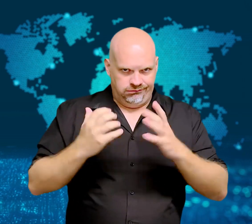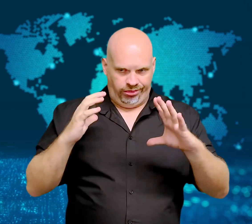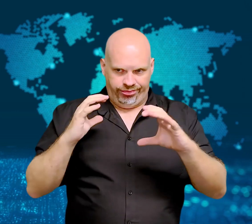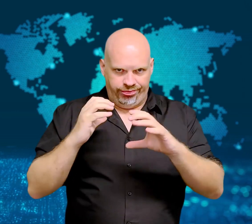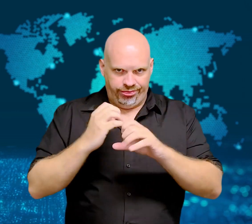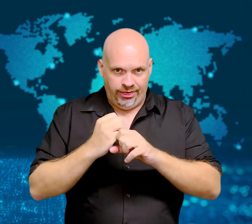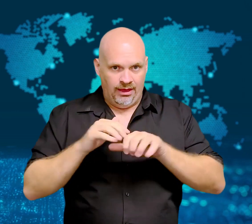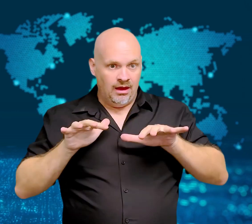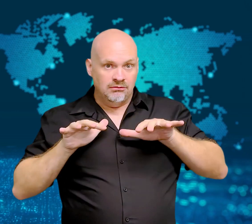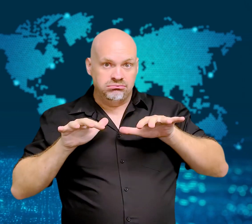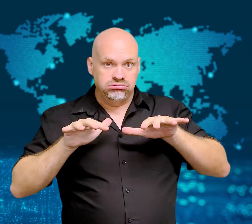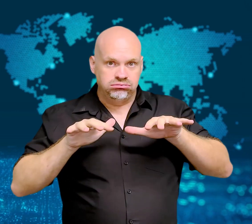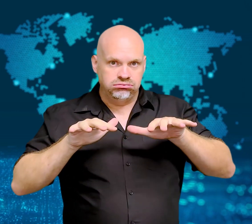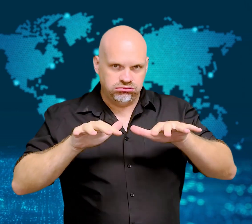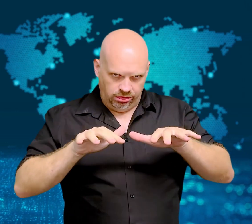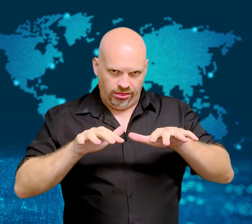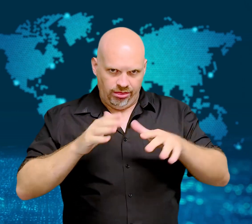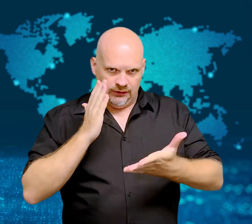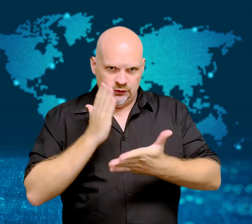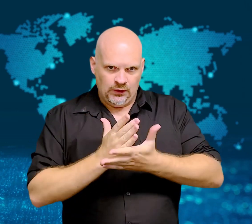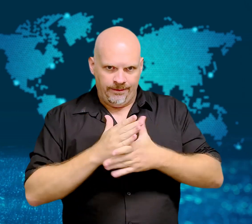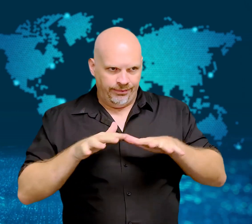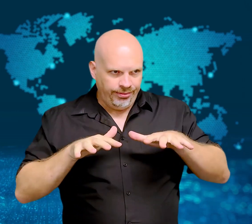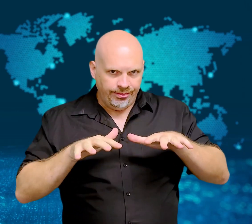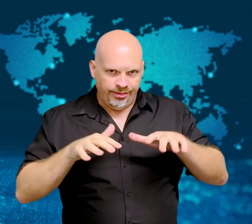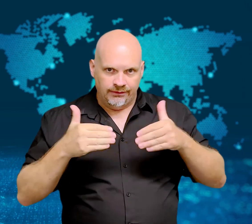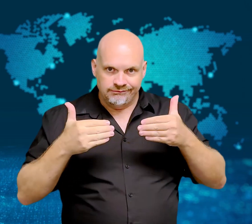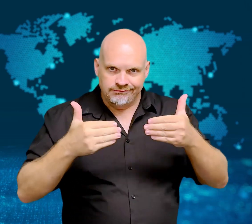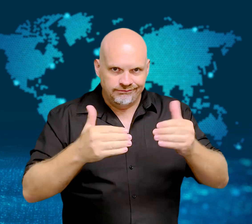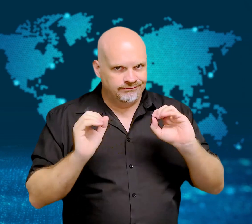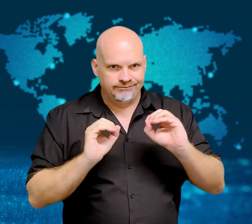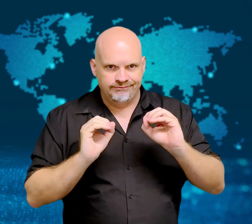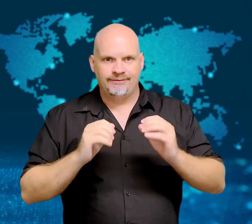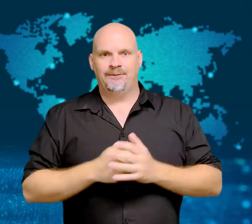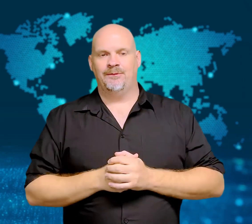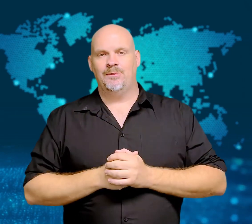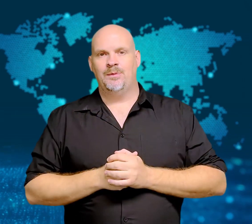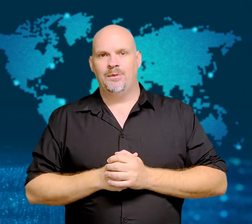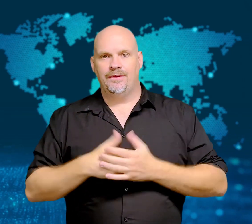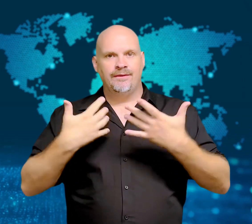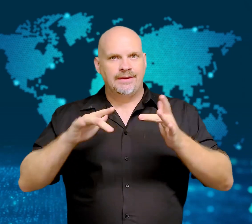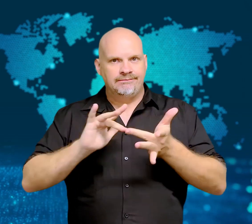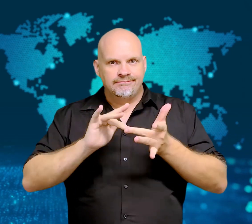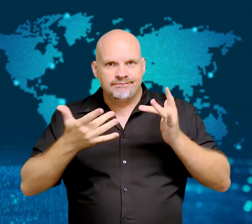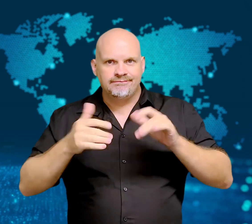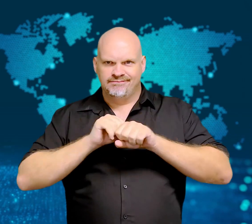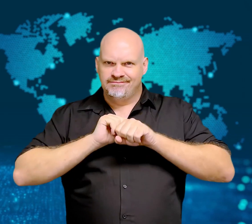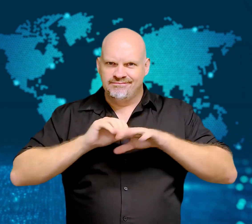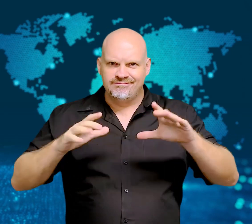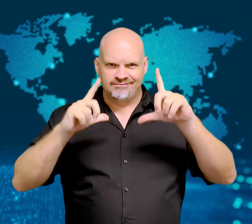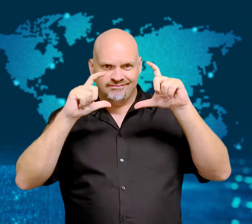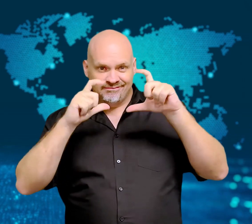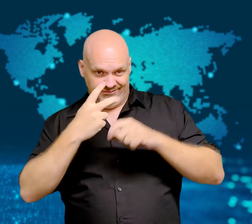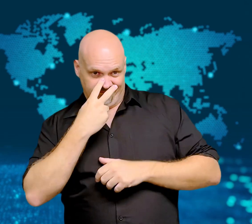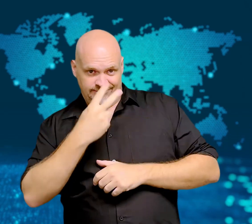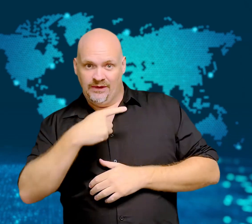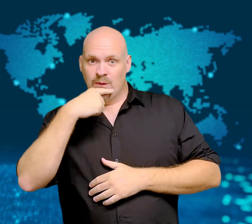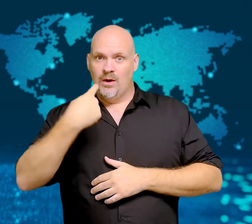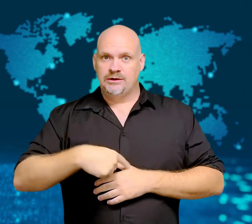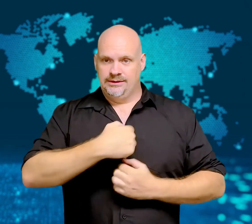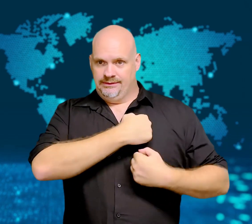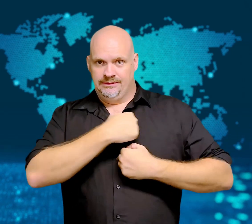Social media photos have shown Russian recruits with rusty rifles.